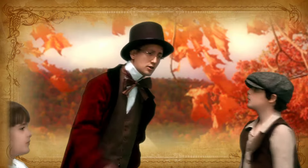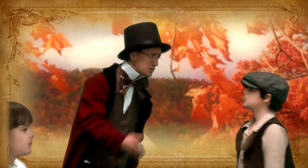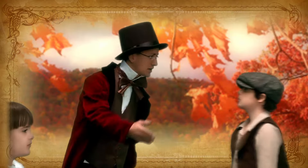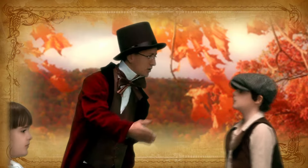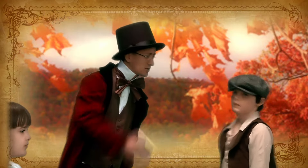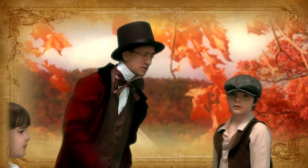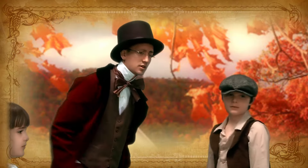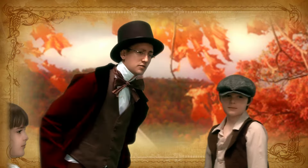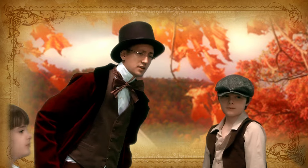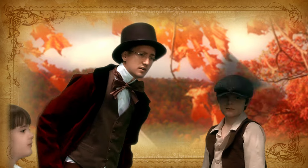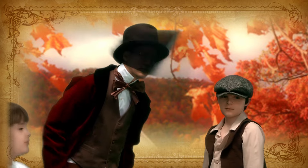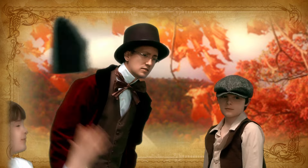Who's that girl sitting over there?